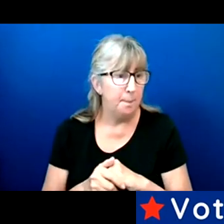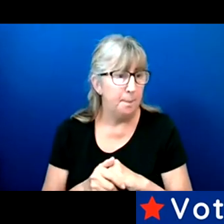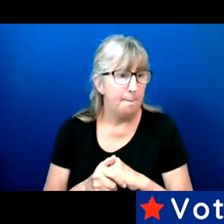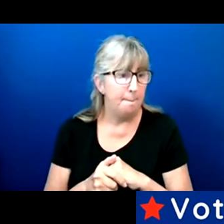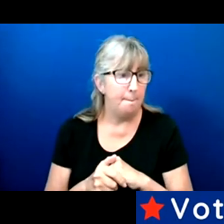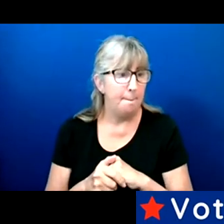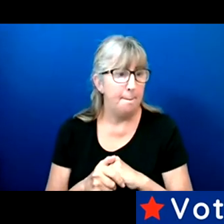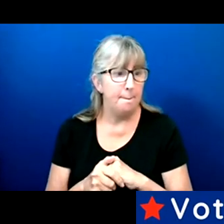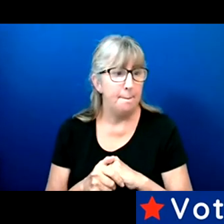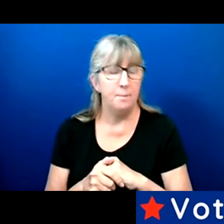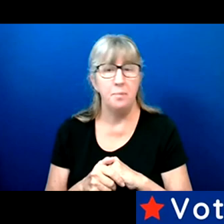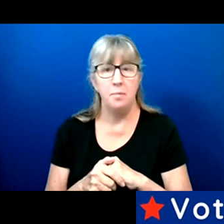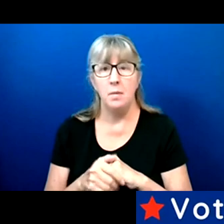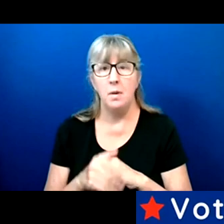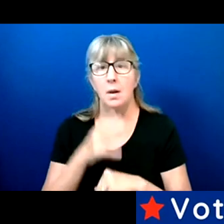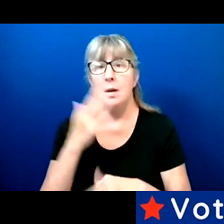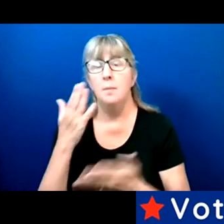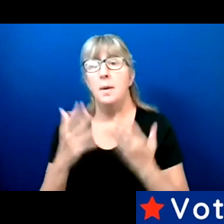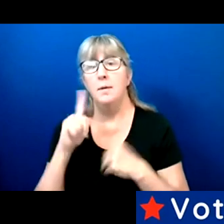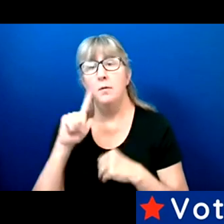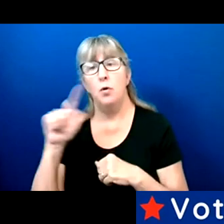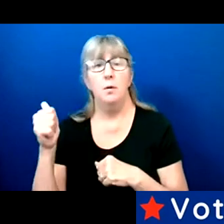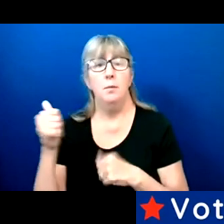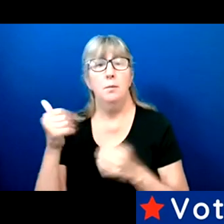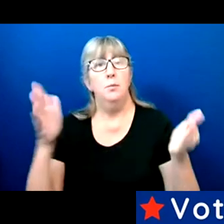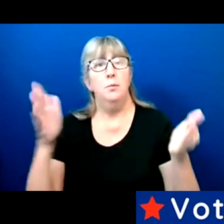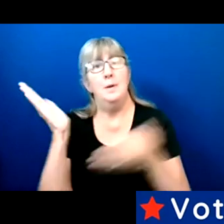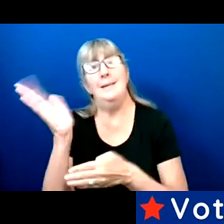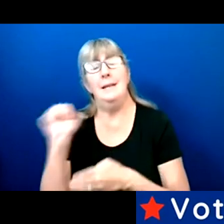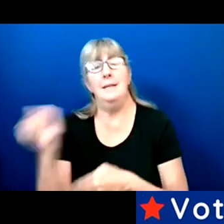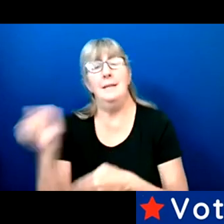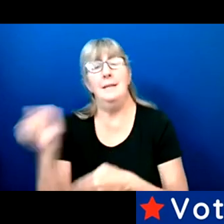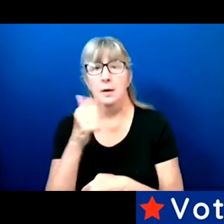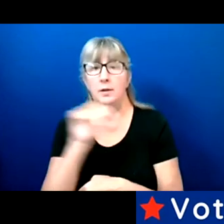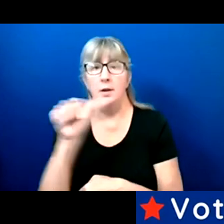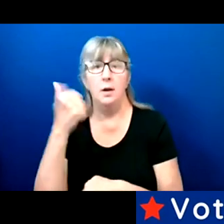representing maybe themselves and others if they have those kinds of connections.